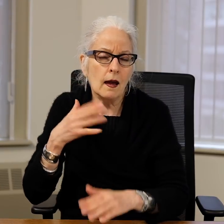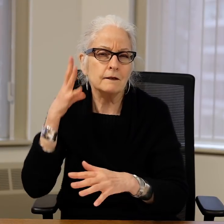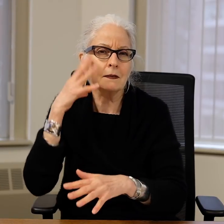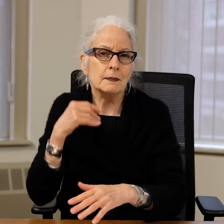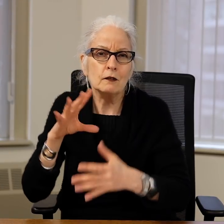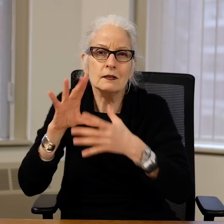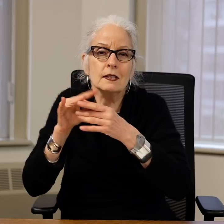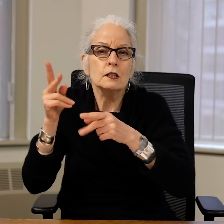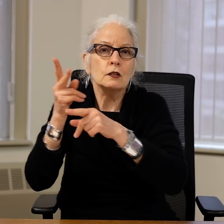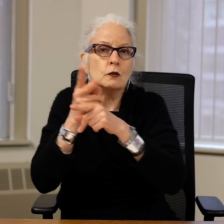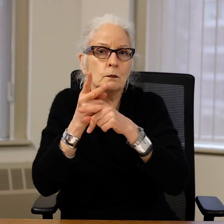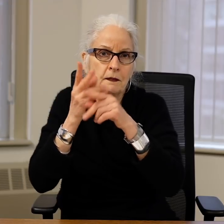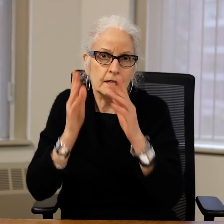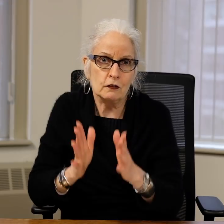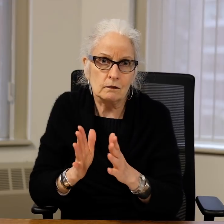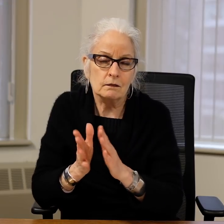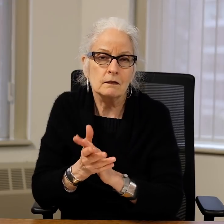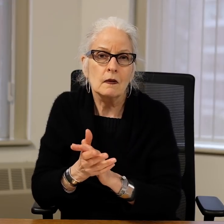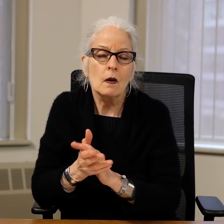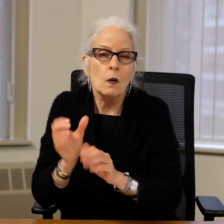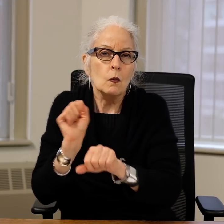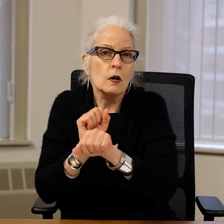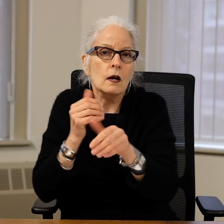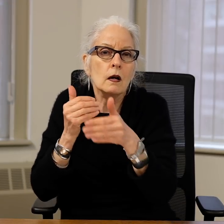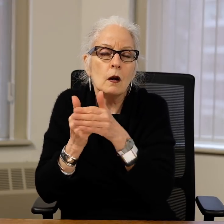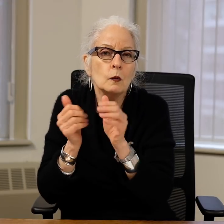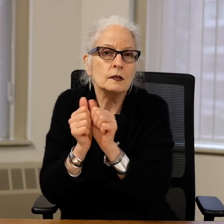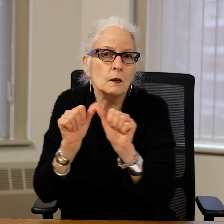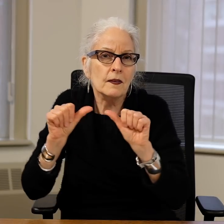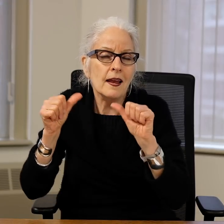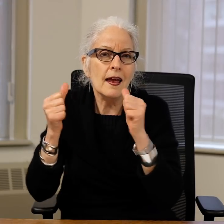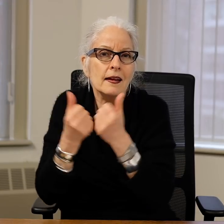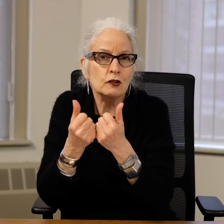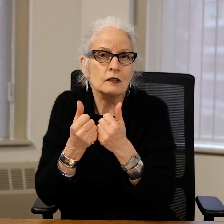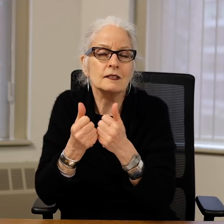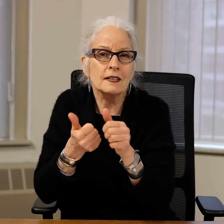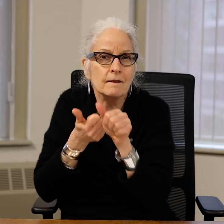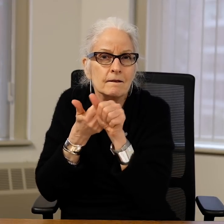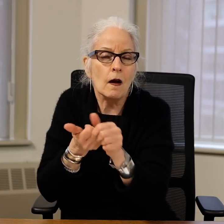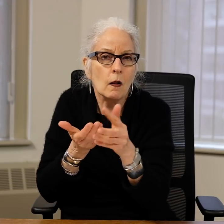The qualified individual will have experience in supervision, working closely with the agency